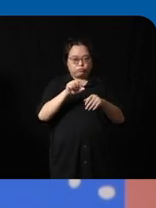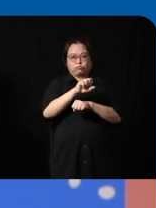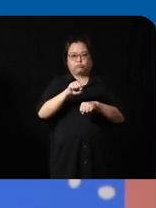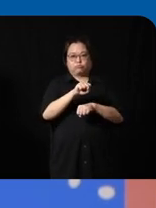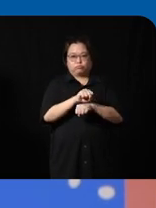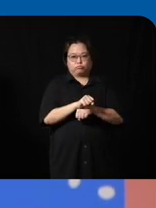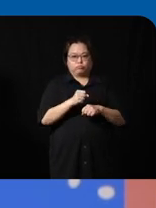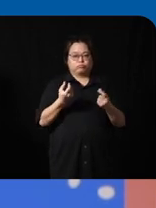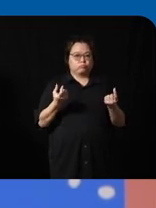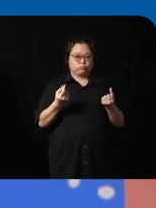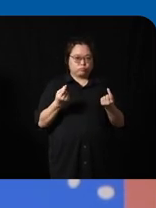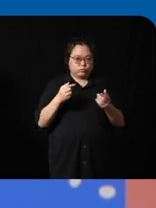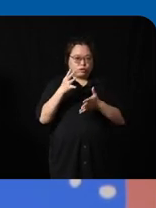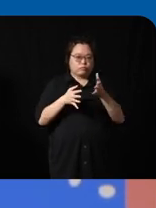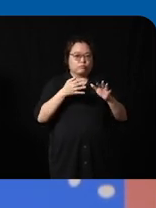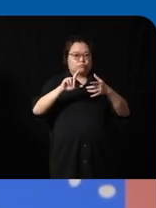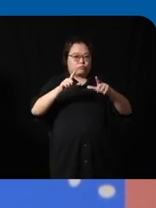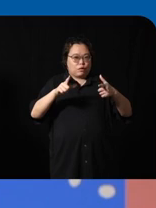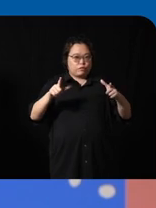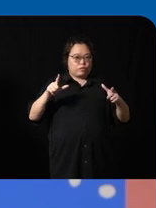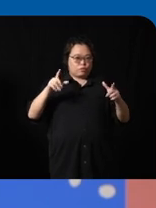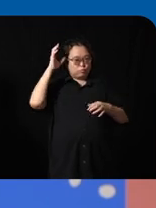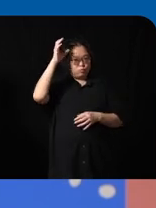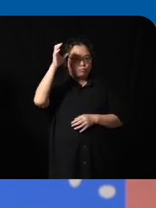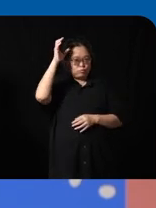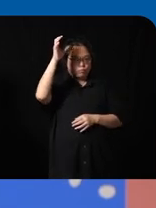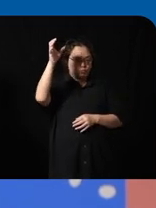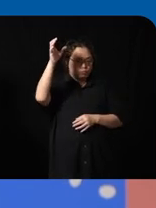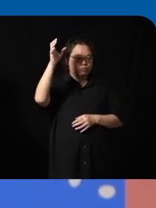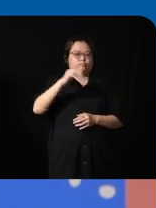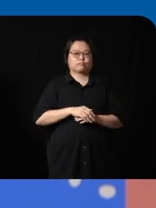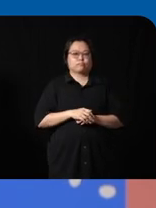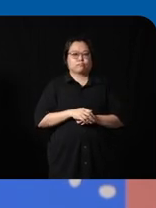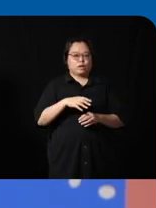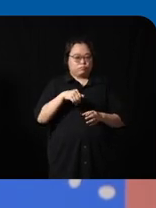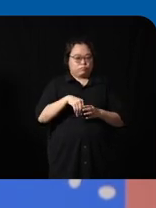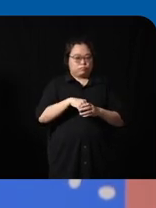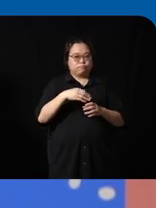uh do Singapore sign language contextualization just like you can see uh in my left s the two